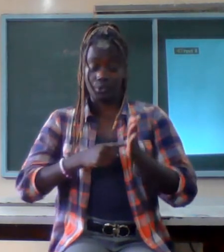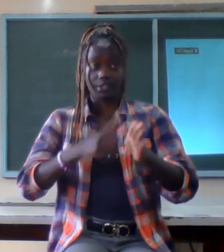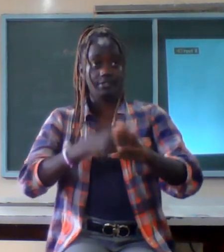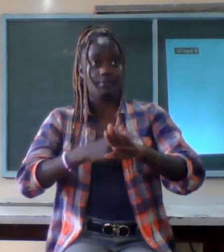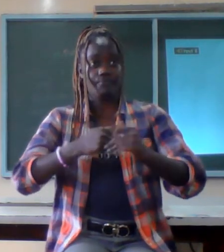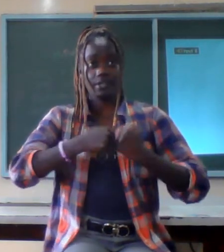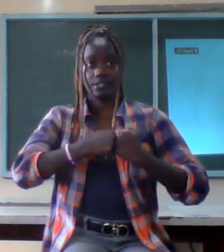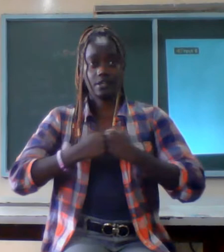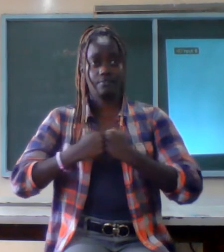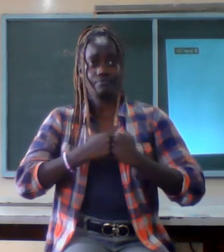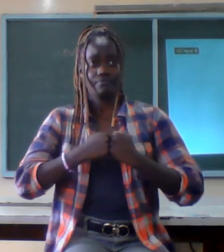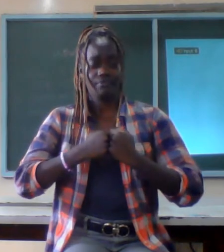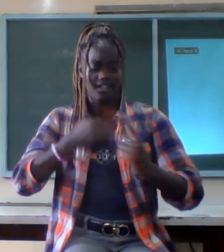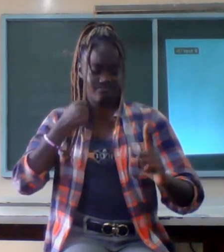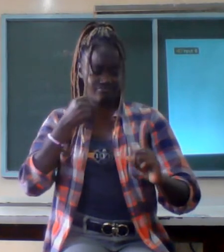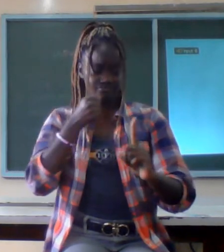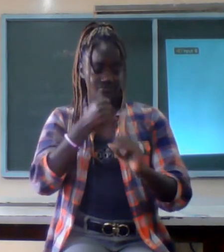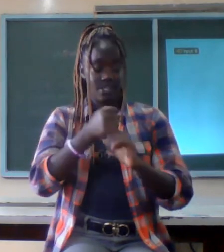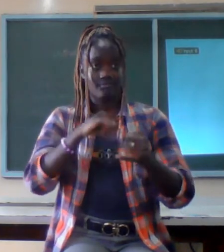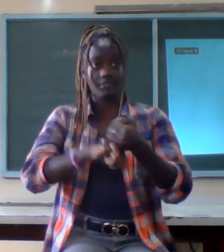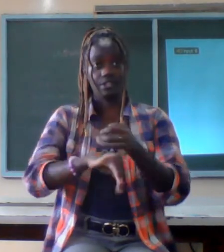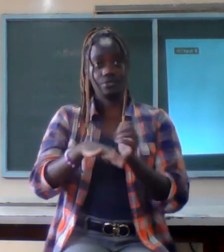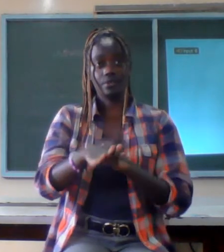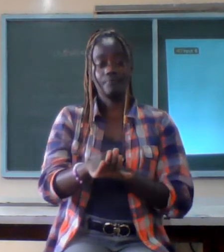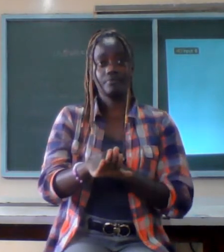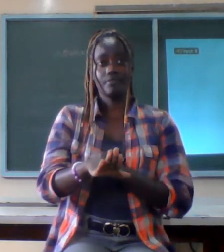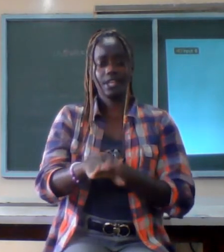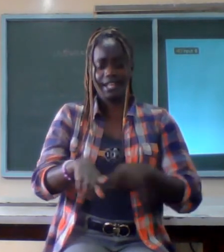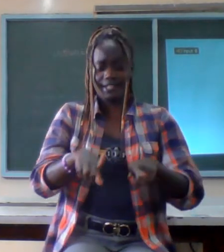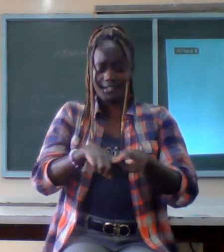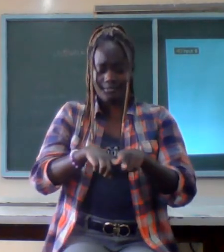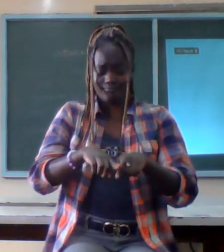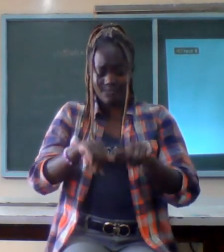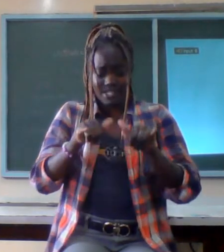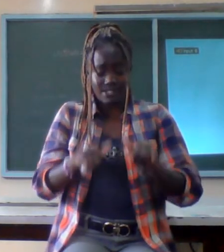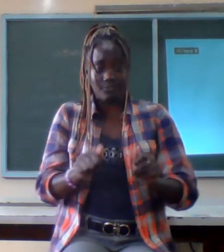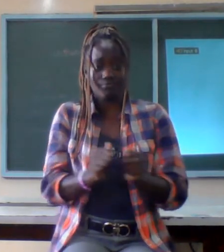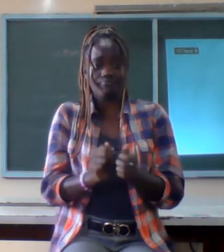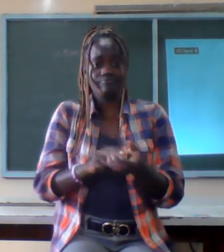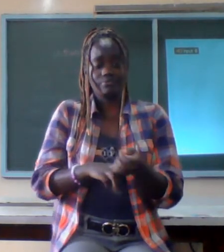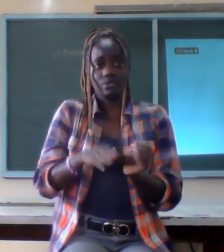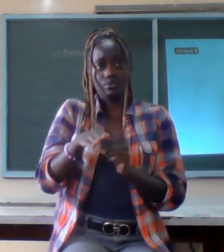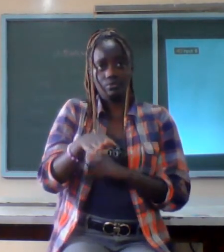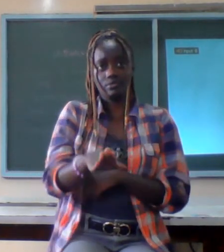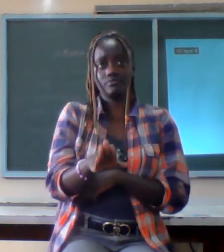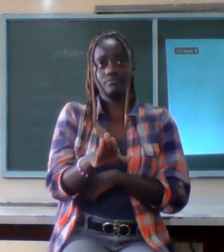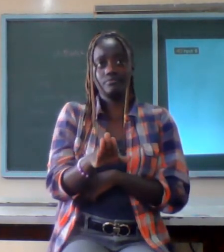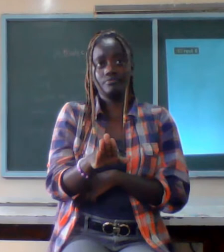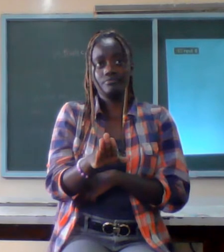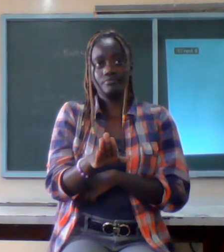fight for your marriage make up your mind to stay with your house in terms of lead